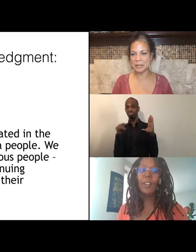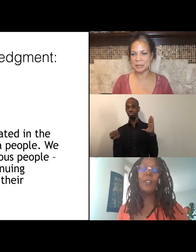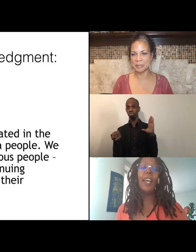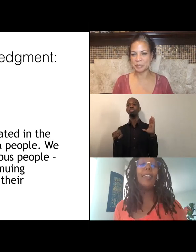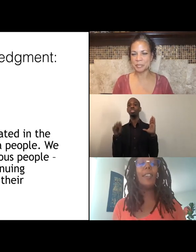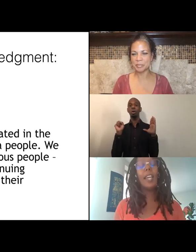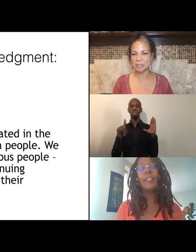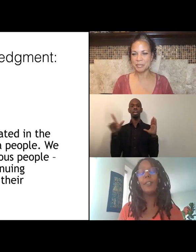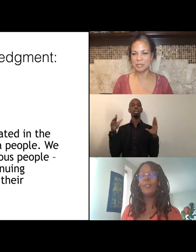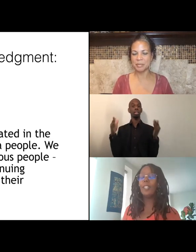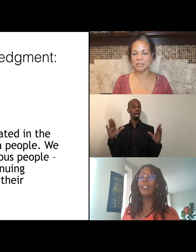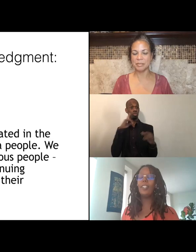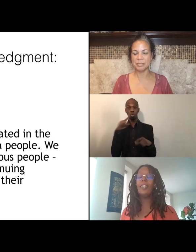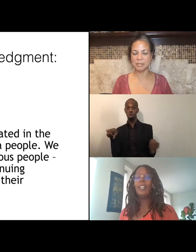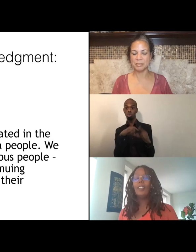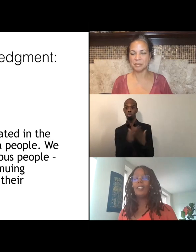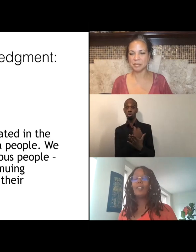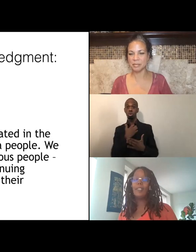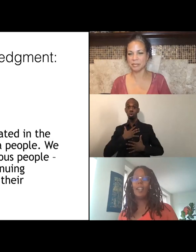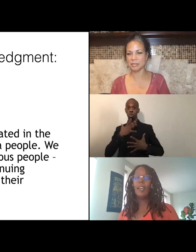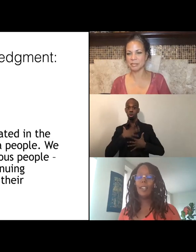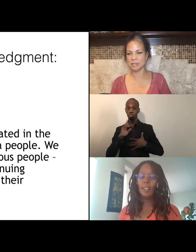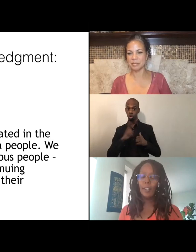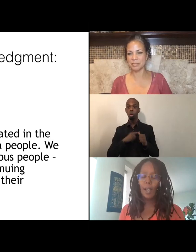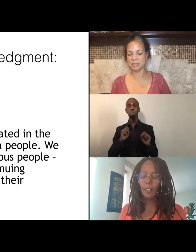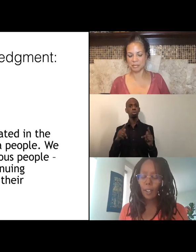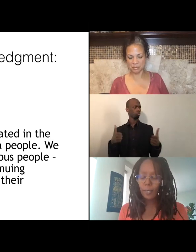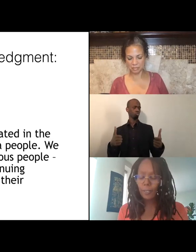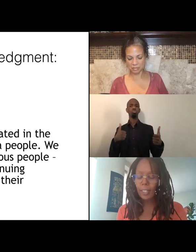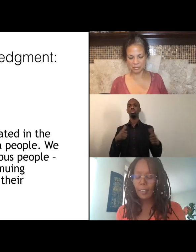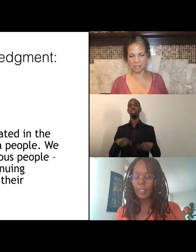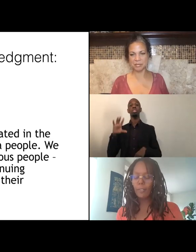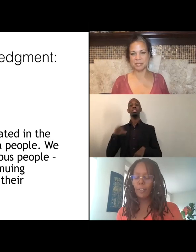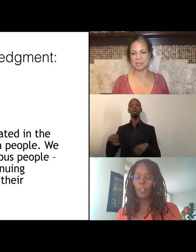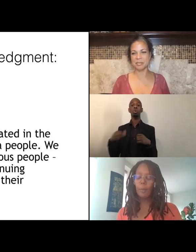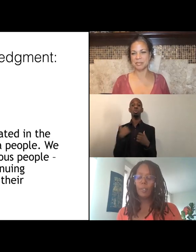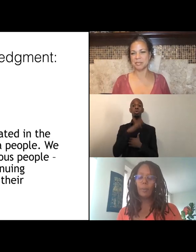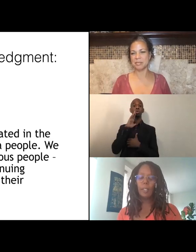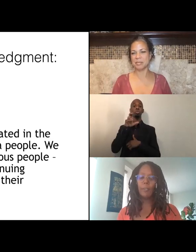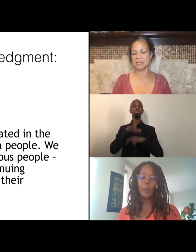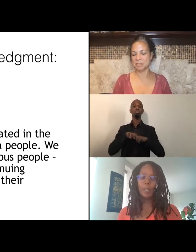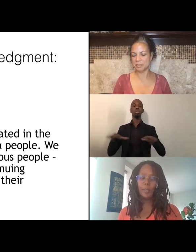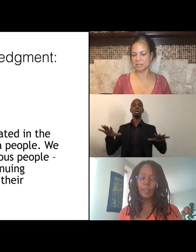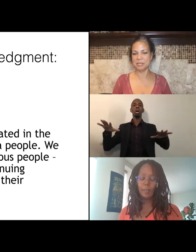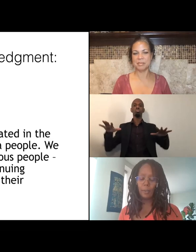Oh, yes. Okay, so if we could just ground our feet, if we're able to be, if everyone is,